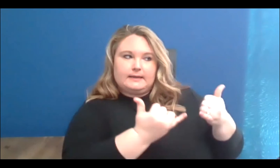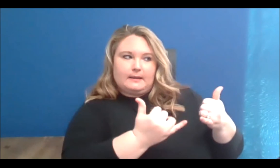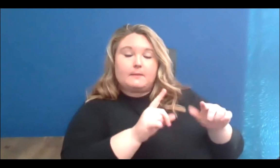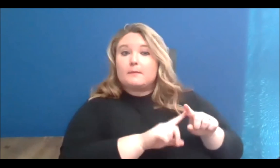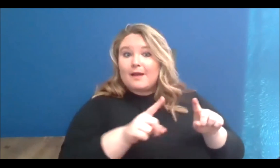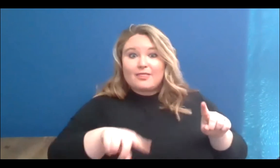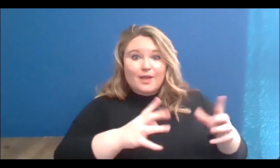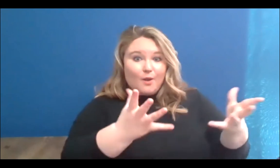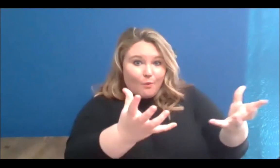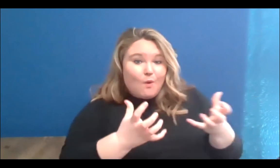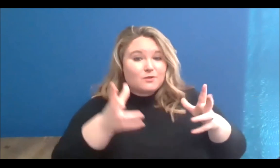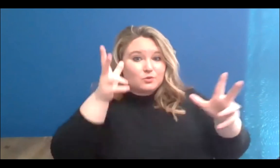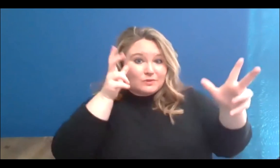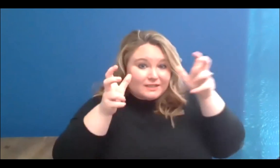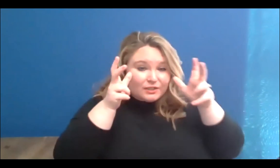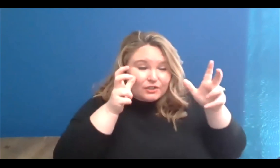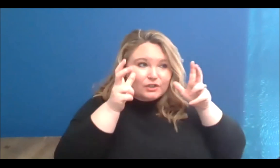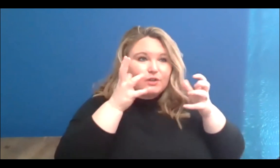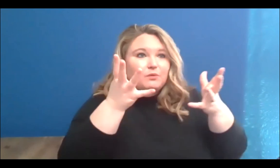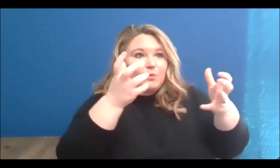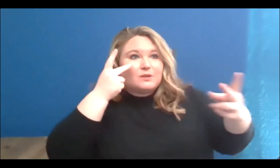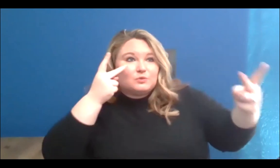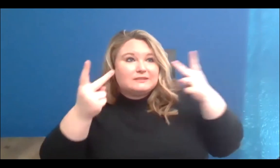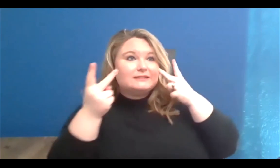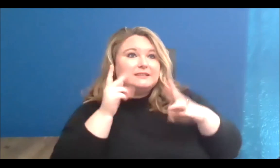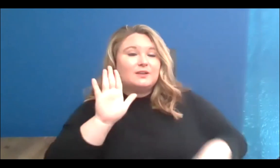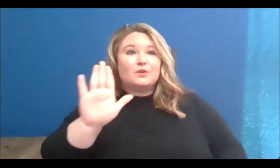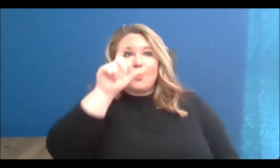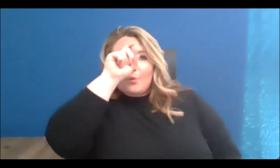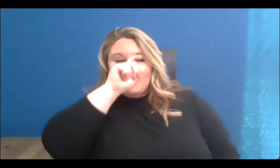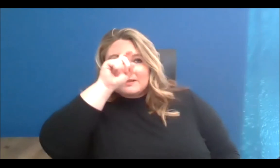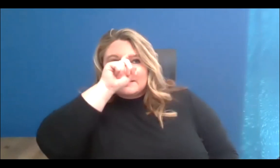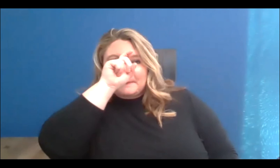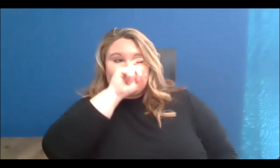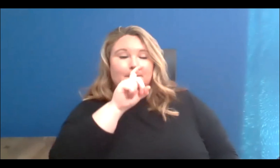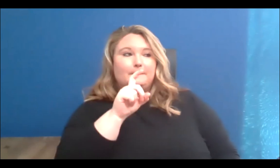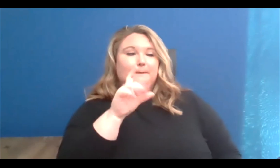and to witness the wisdom and the sharing that is happening into this space, and I